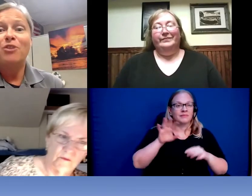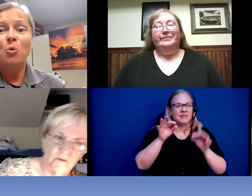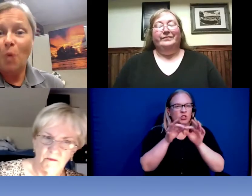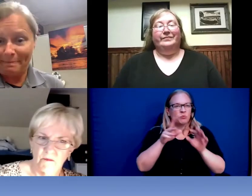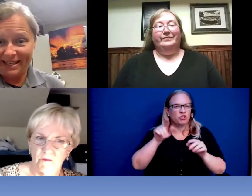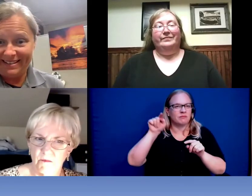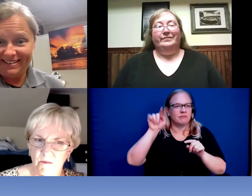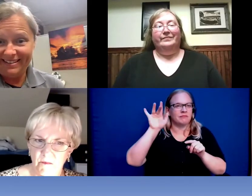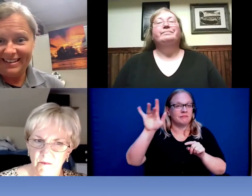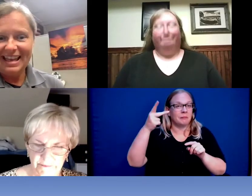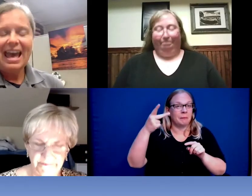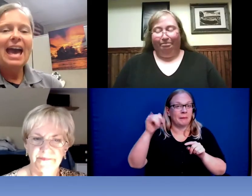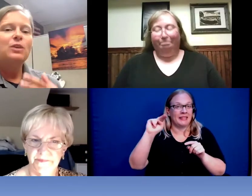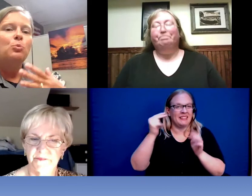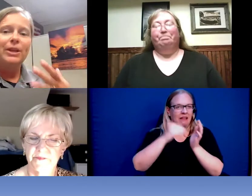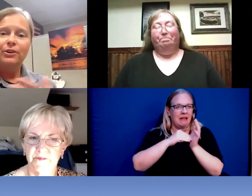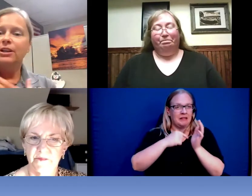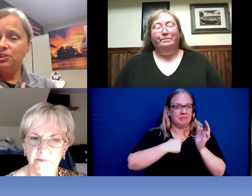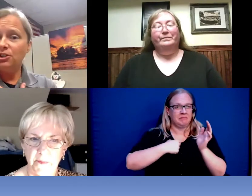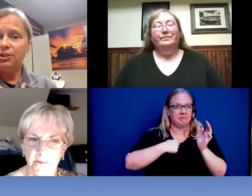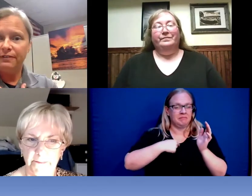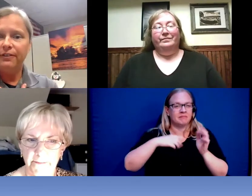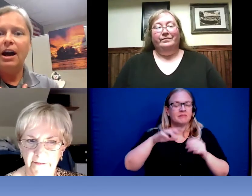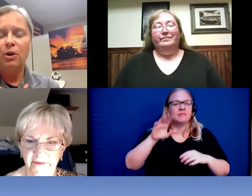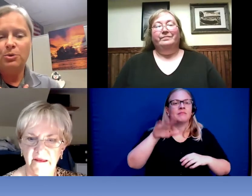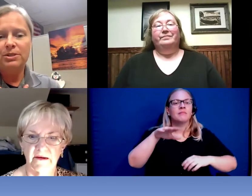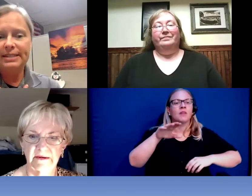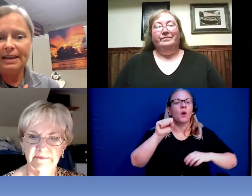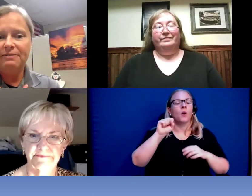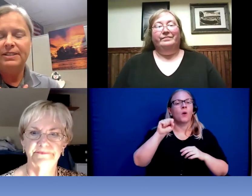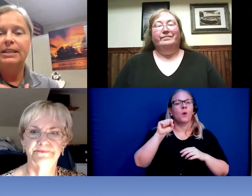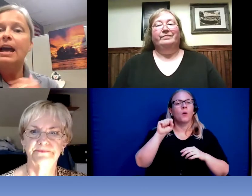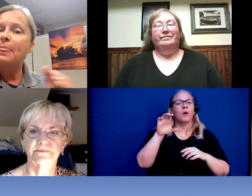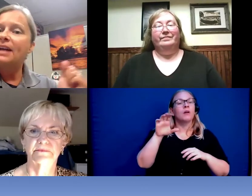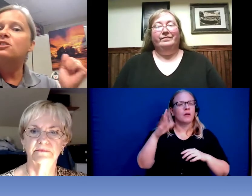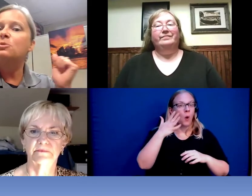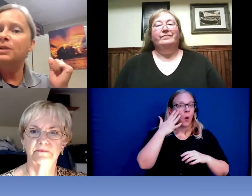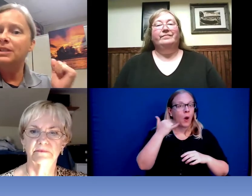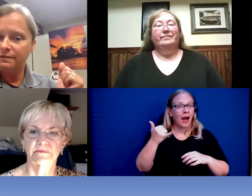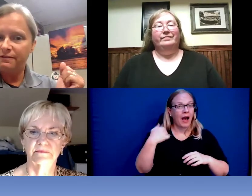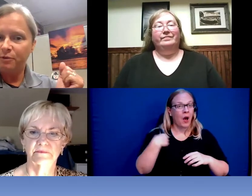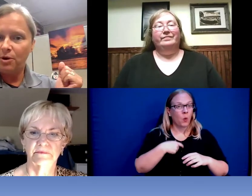weapon. And we are concerned for our own safety and that's the reason for that